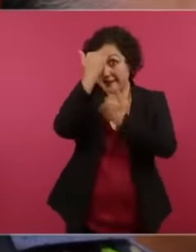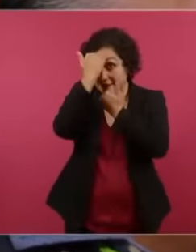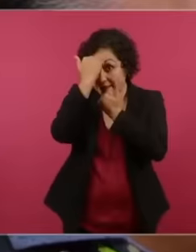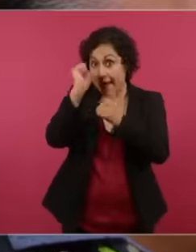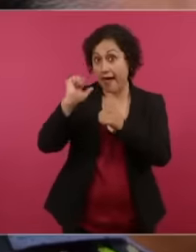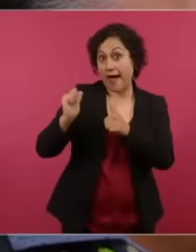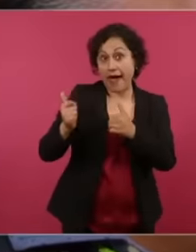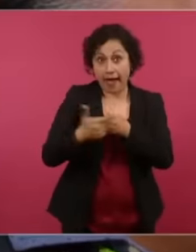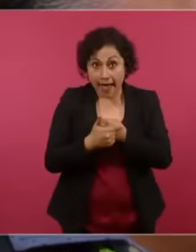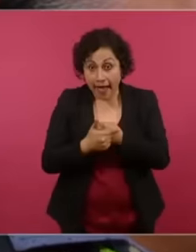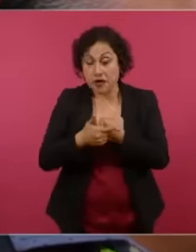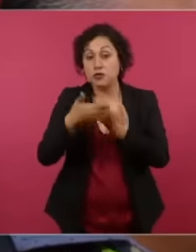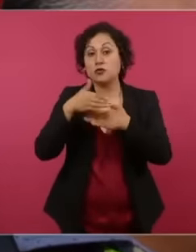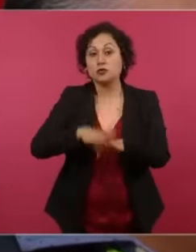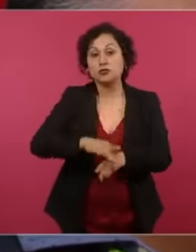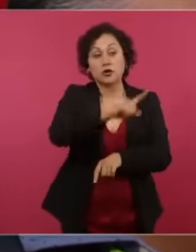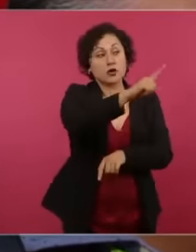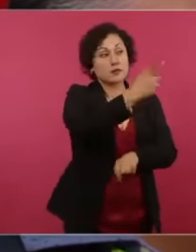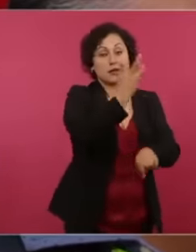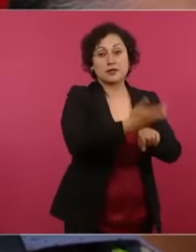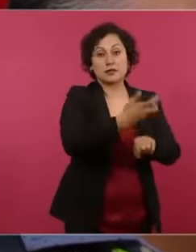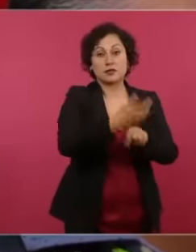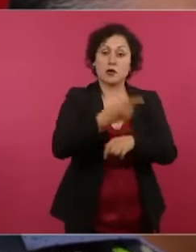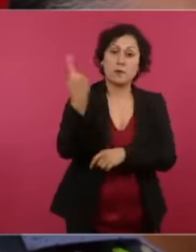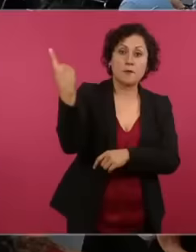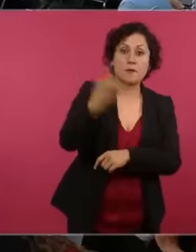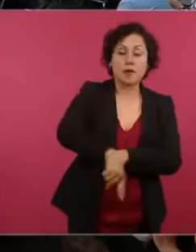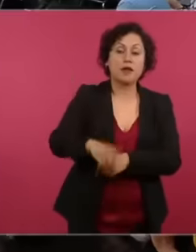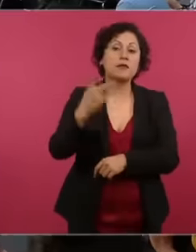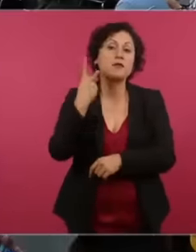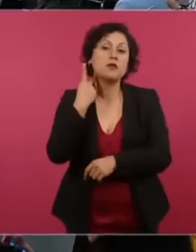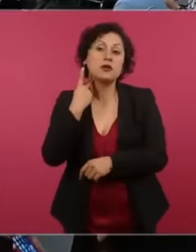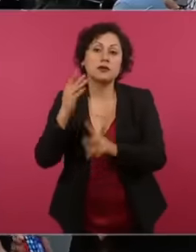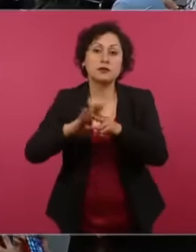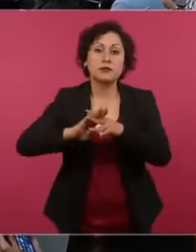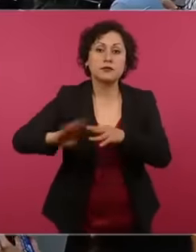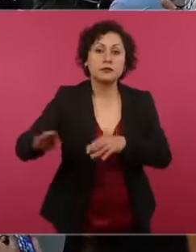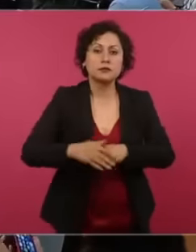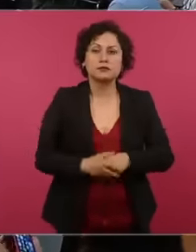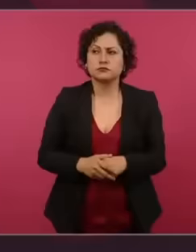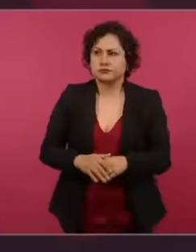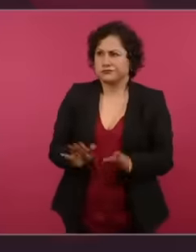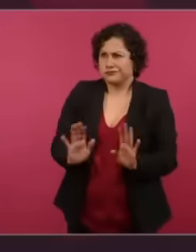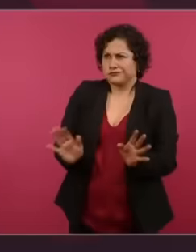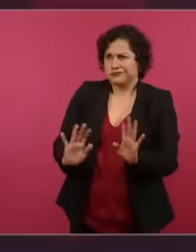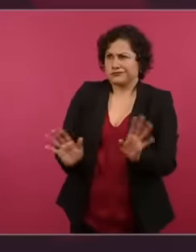hardening of immigration policies no but the thing is that I do not allow myself to be pressured by anyone